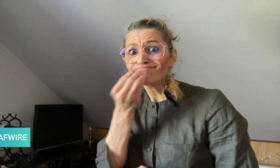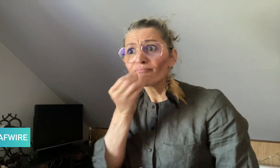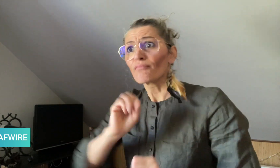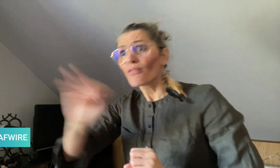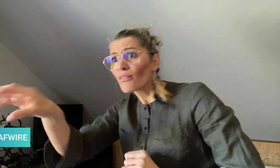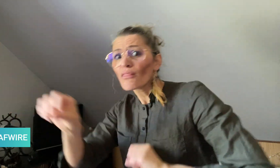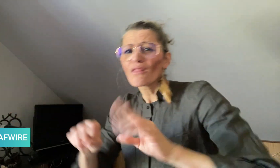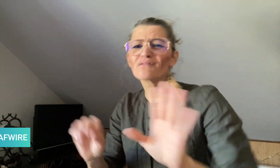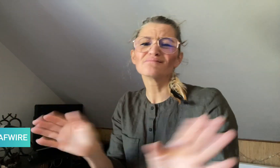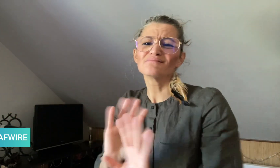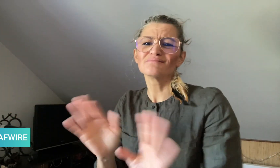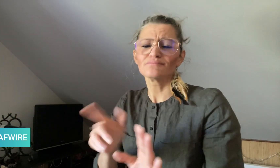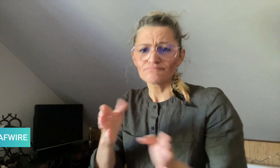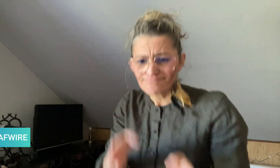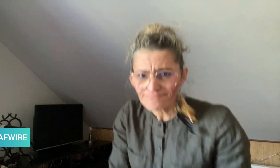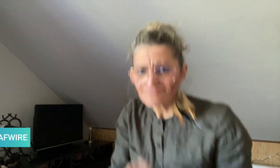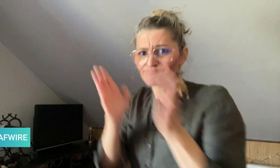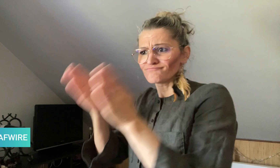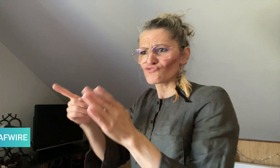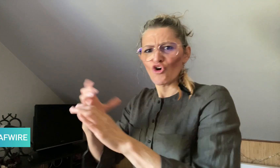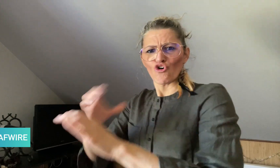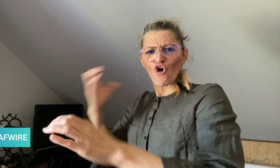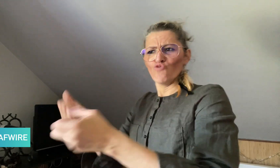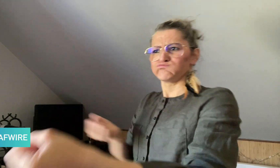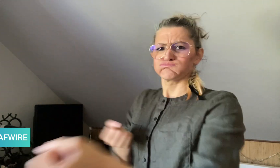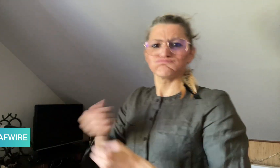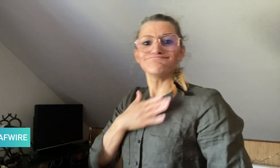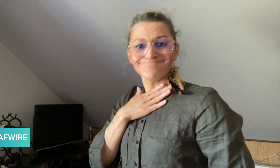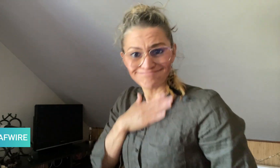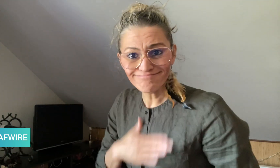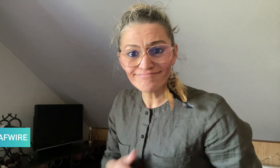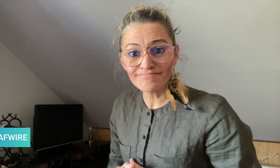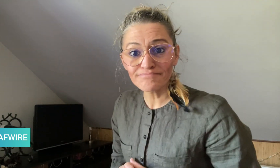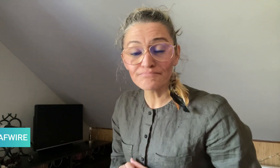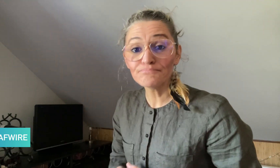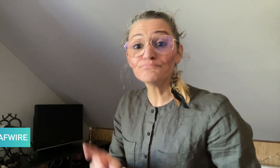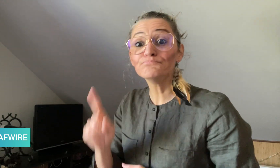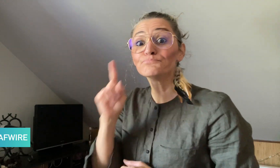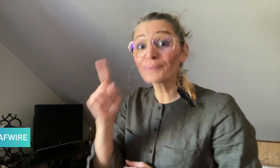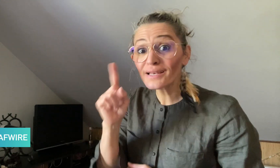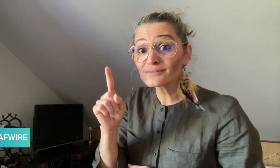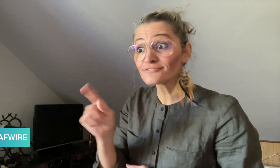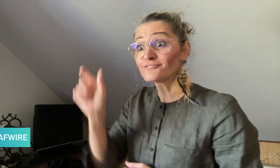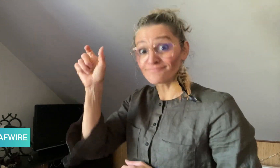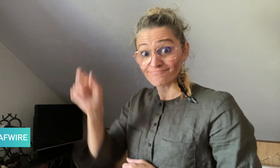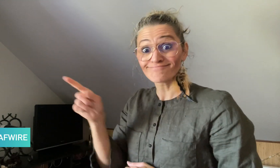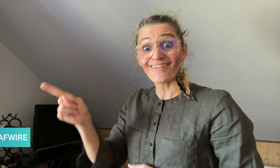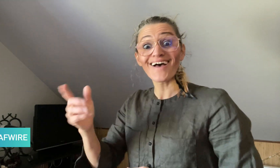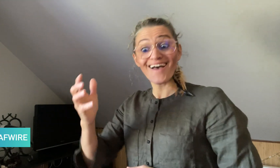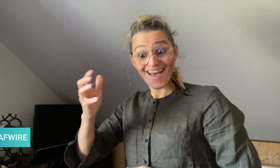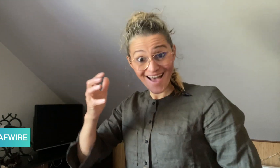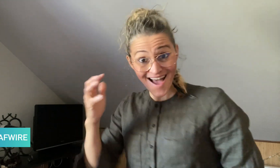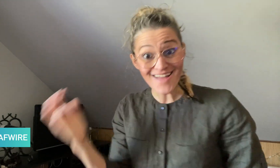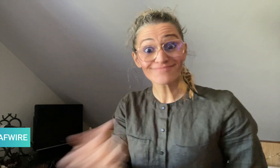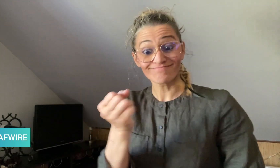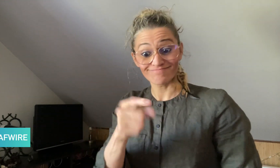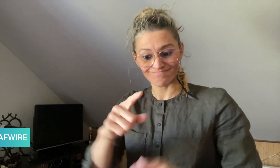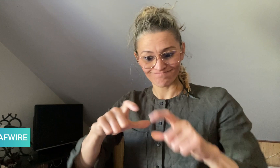delivery industry. However, she has not had much